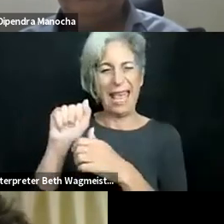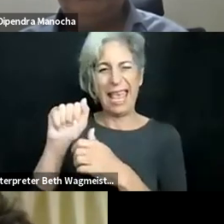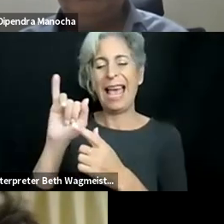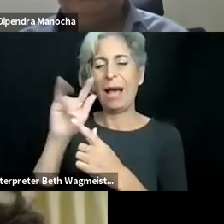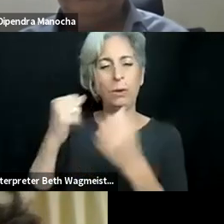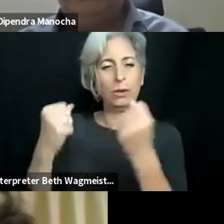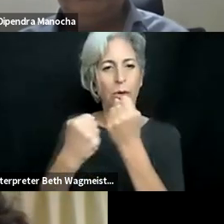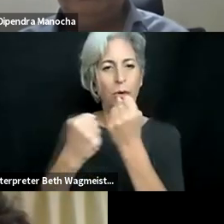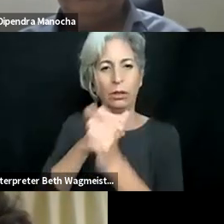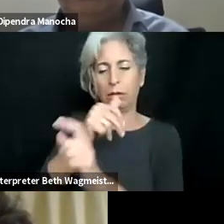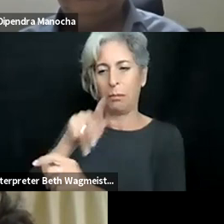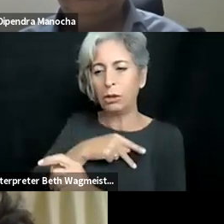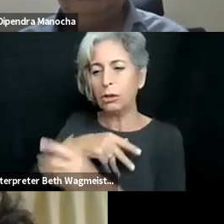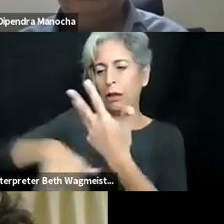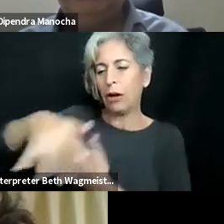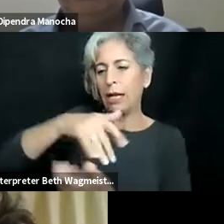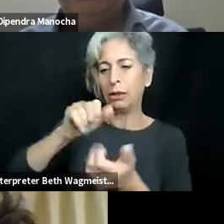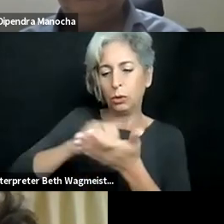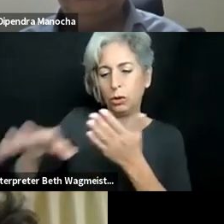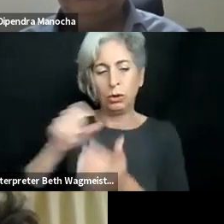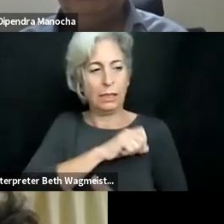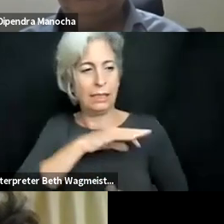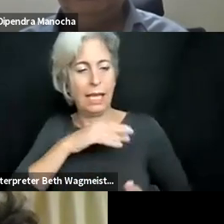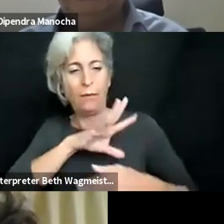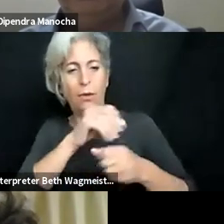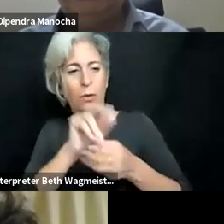employ technology that adapts to our personal dismeedz contexts. I think